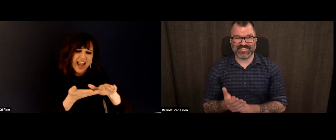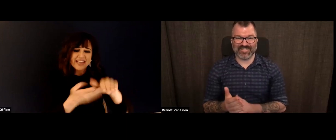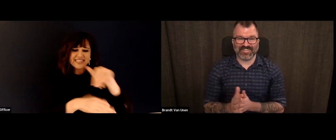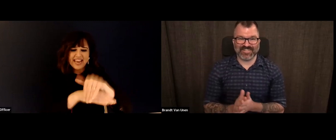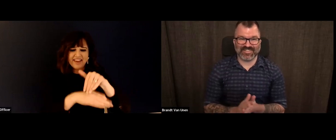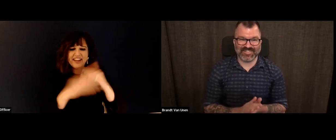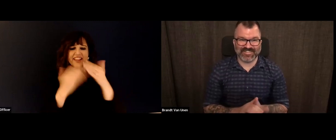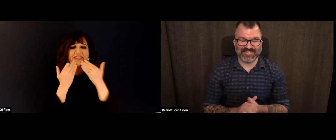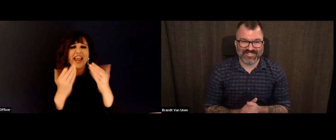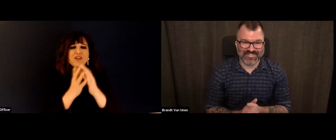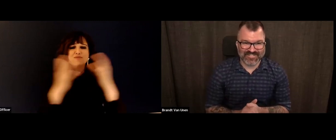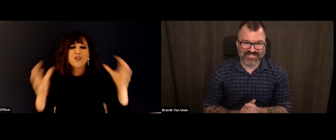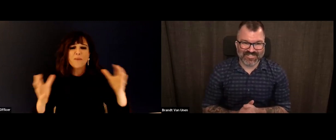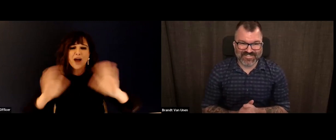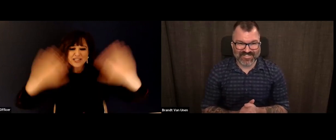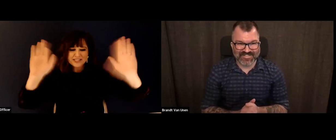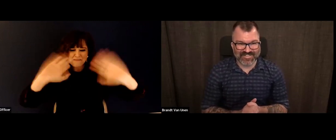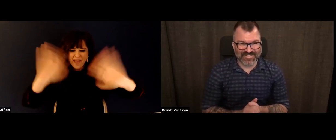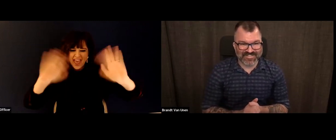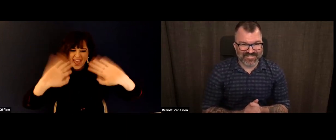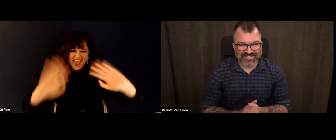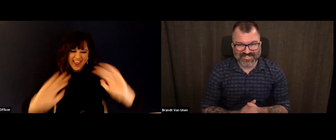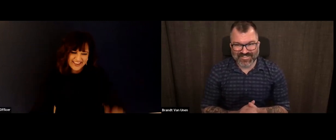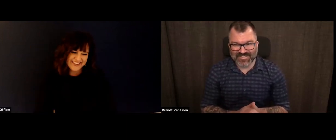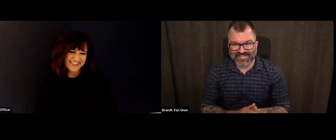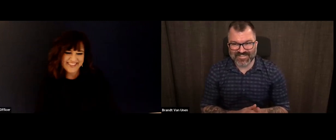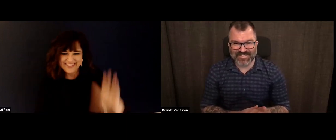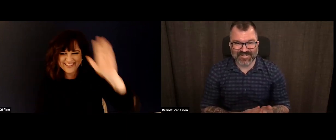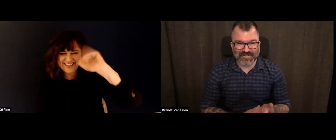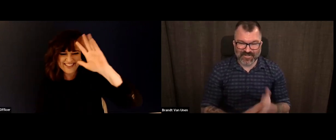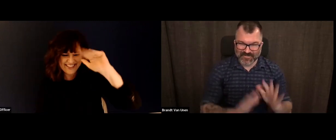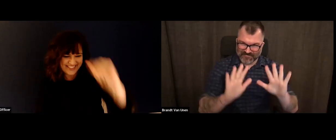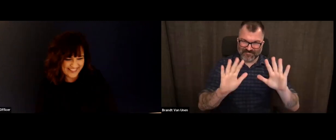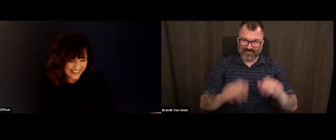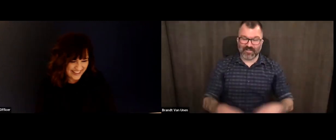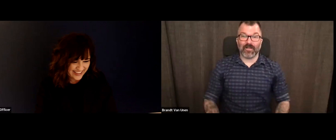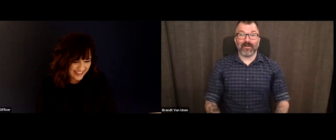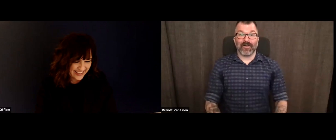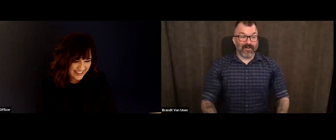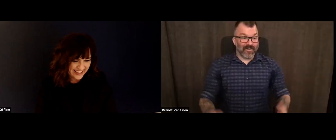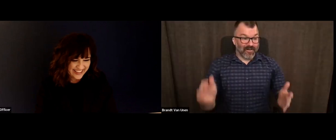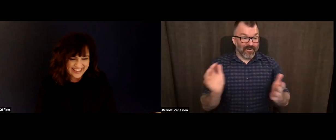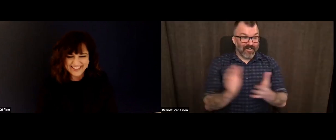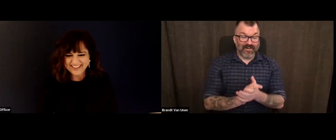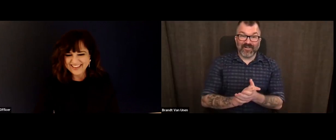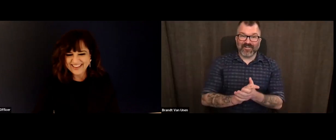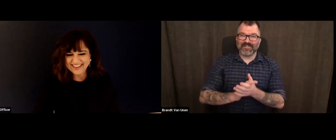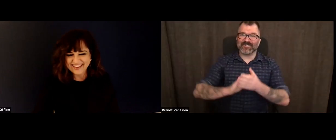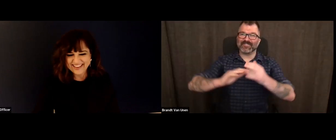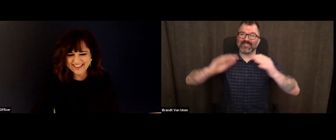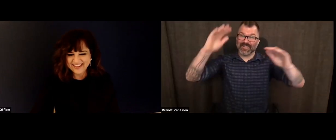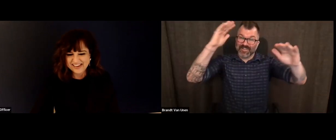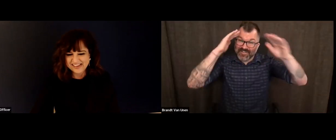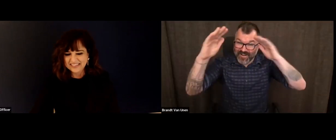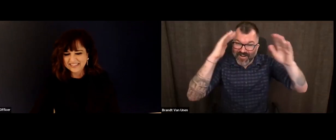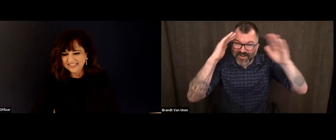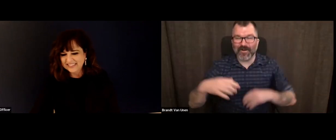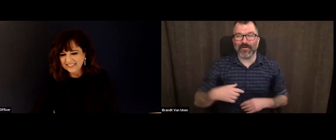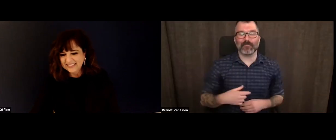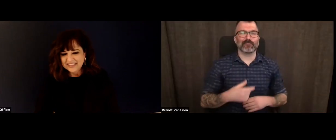Well, the floor is yours by everyone. And again, thank you all for your time this evening and have a wonderful evening. Thank you so much. Goodbye.